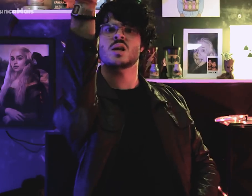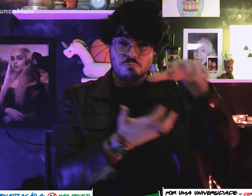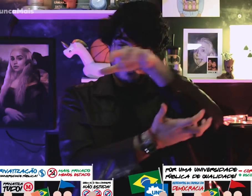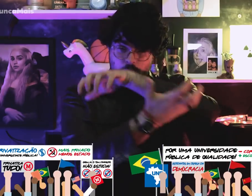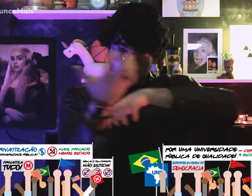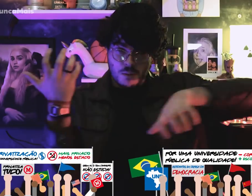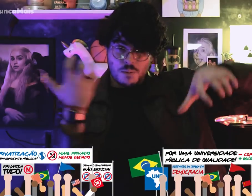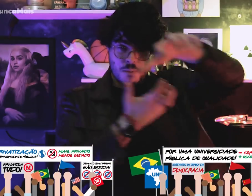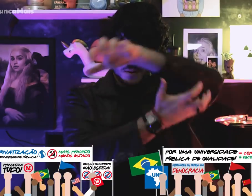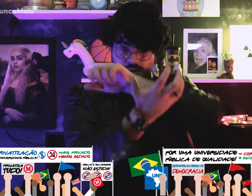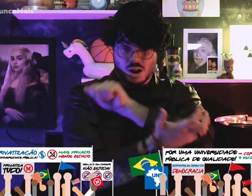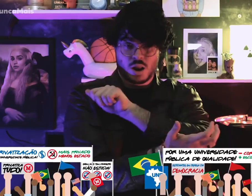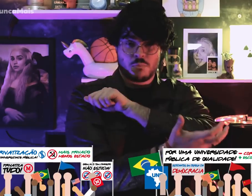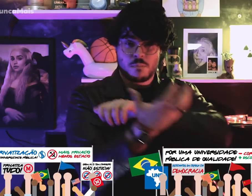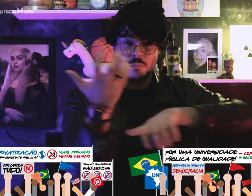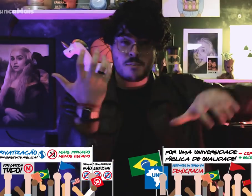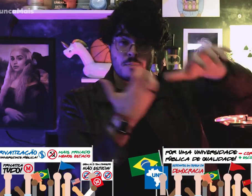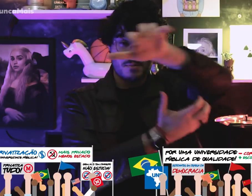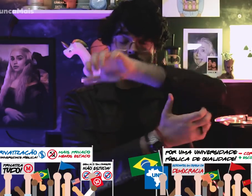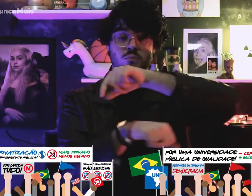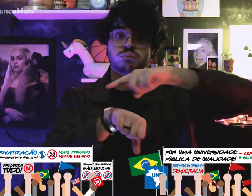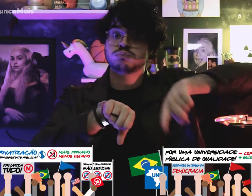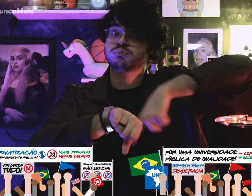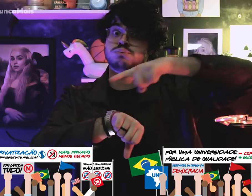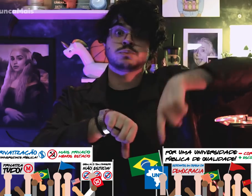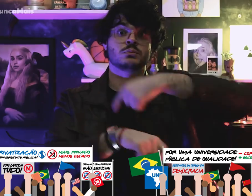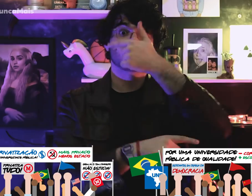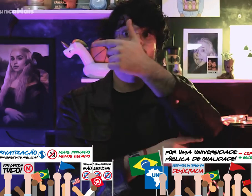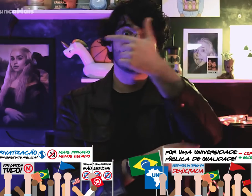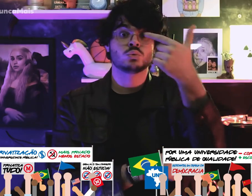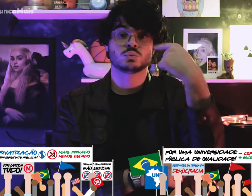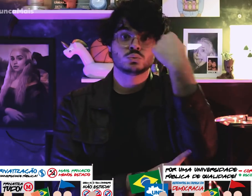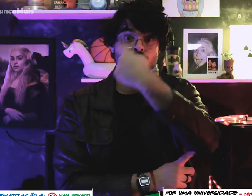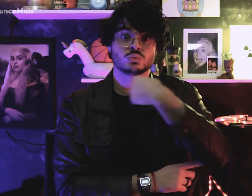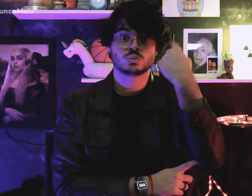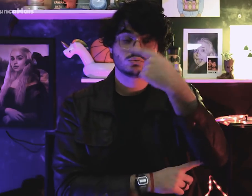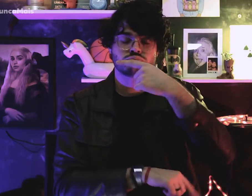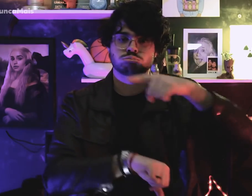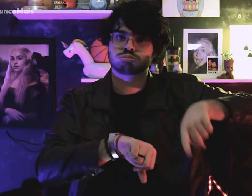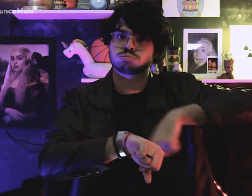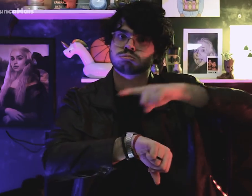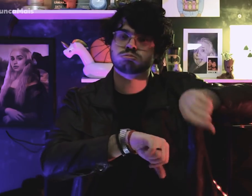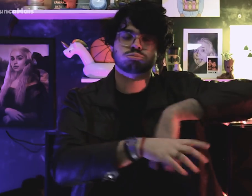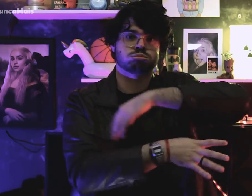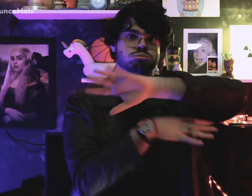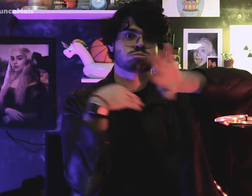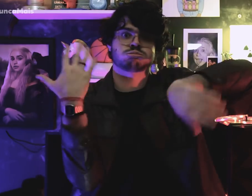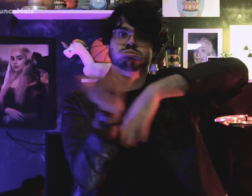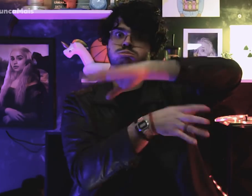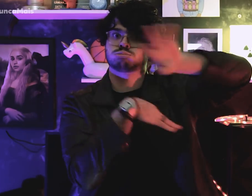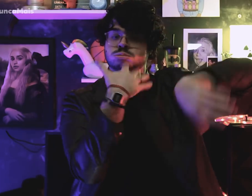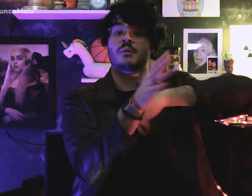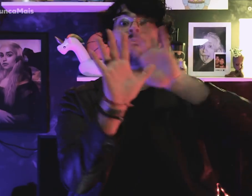This confrontation lasted 22 hours,